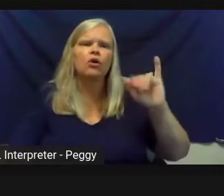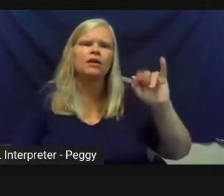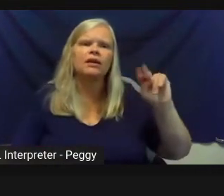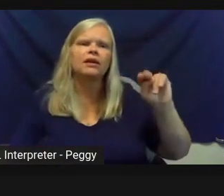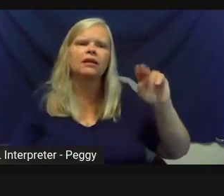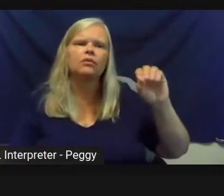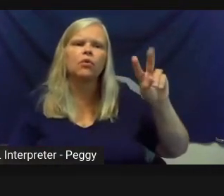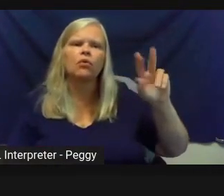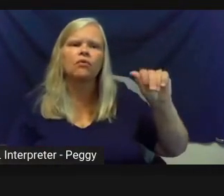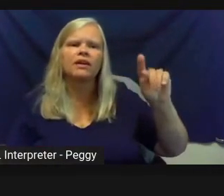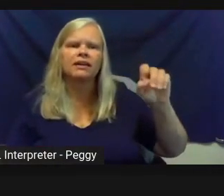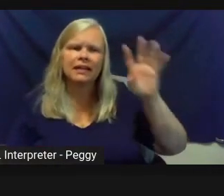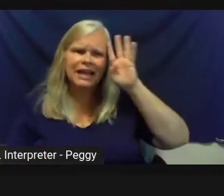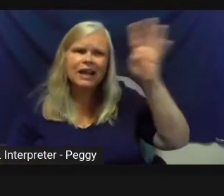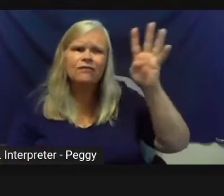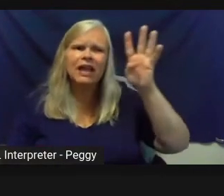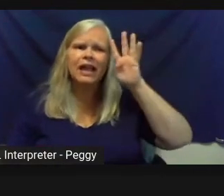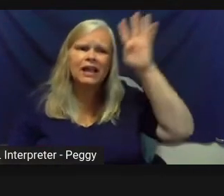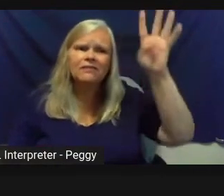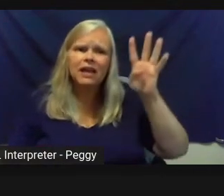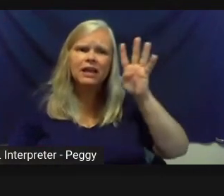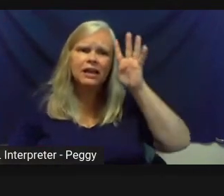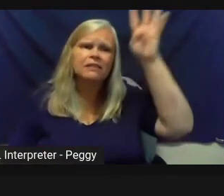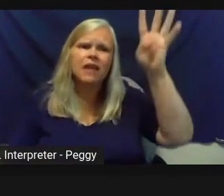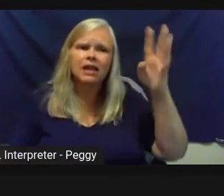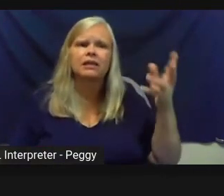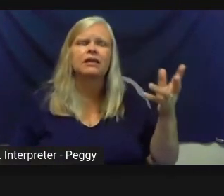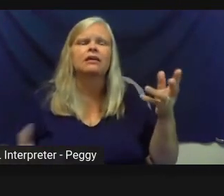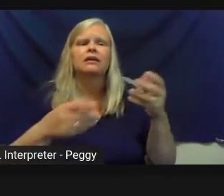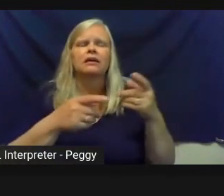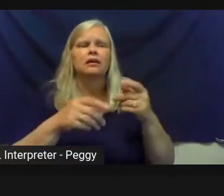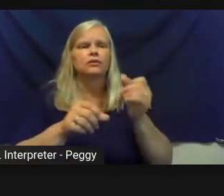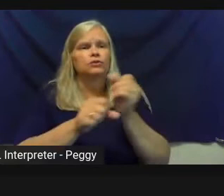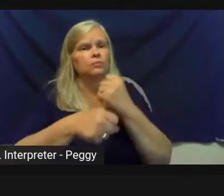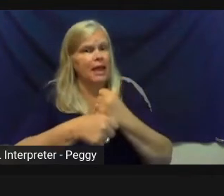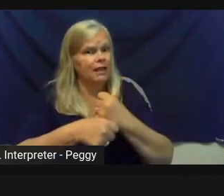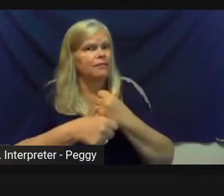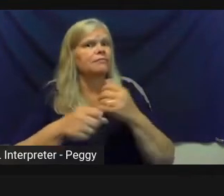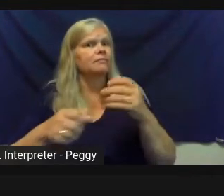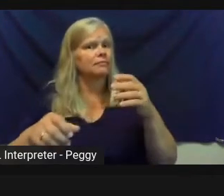need for innovation, especially within government, to create space for people to be able to bring their